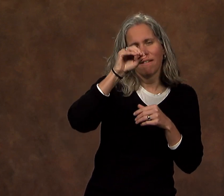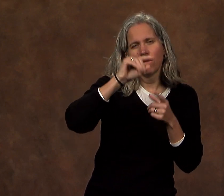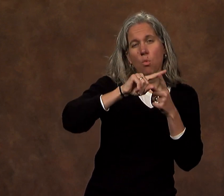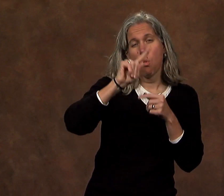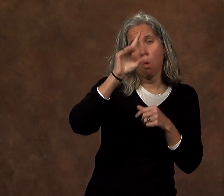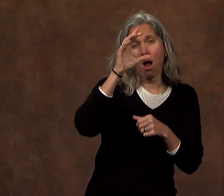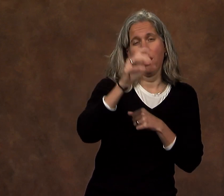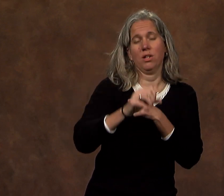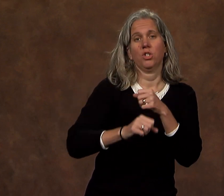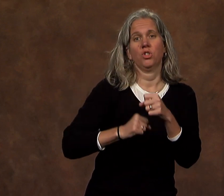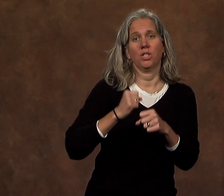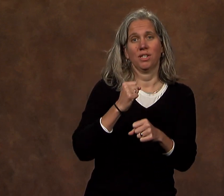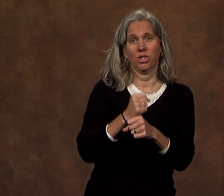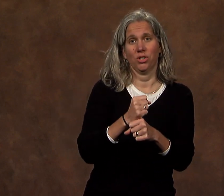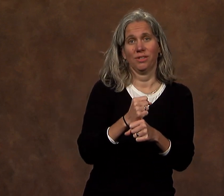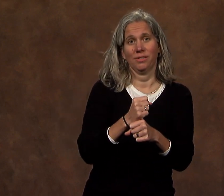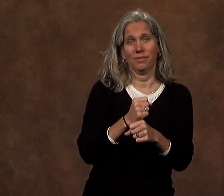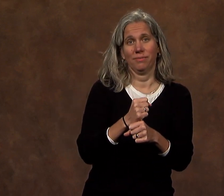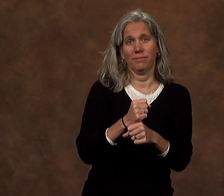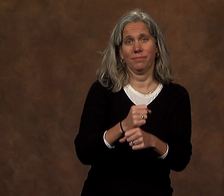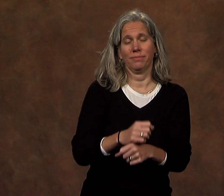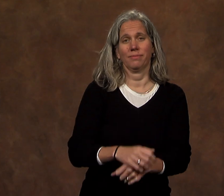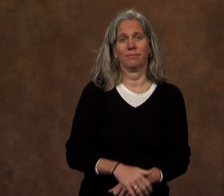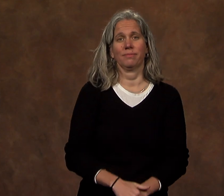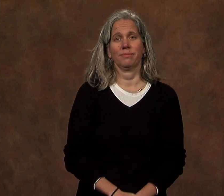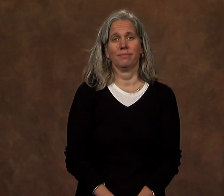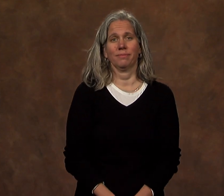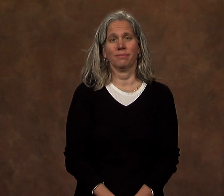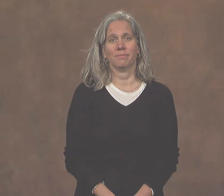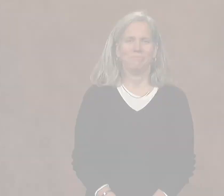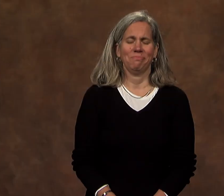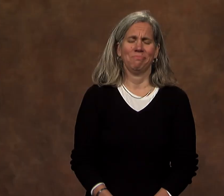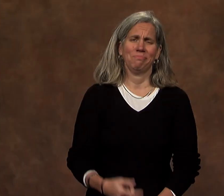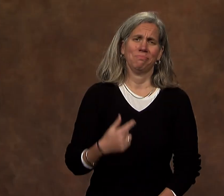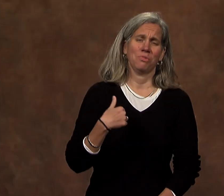for the next fifty to one hundred years.